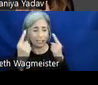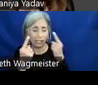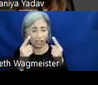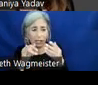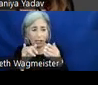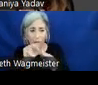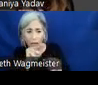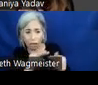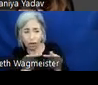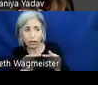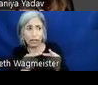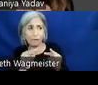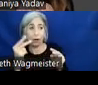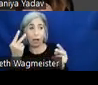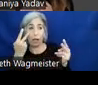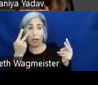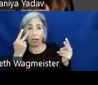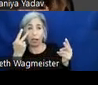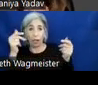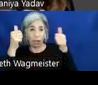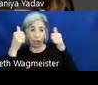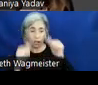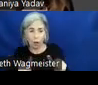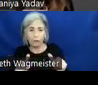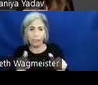contrast for low vision user, there are some things that don't look at the accessibility,